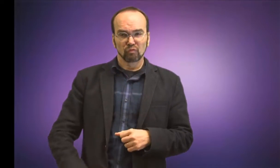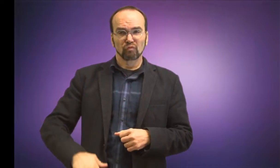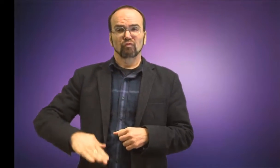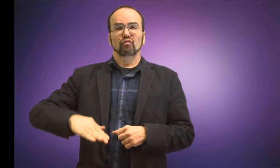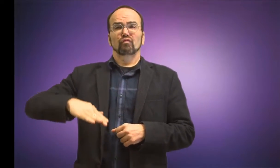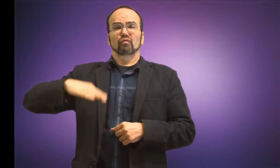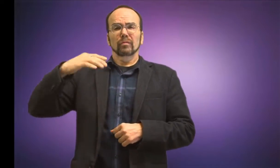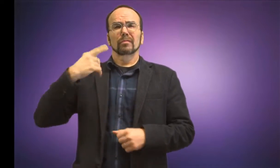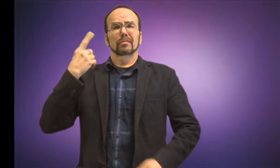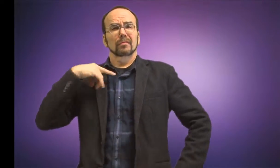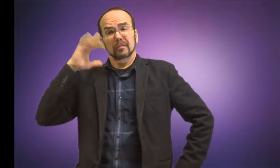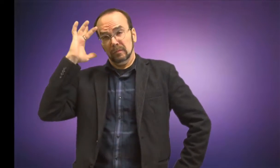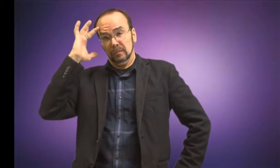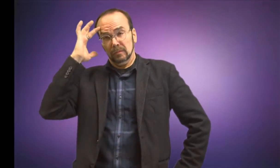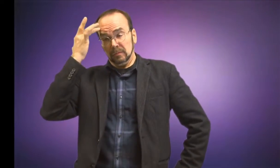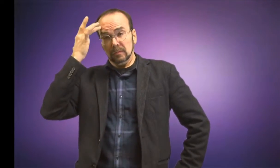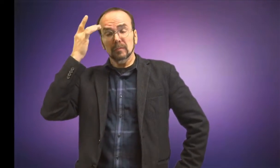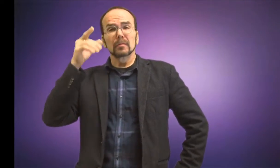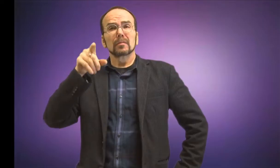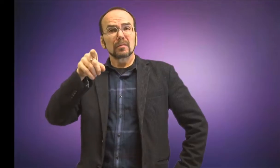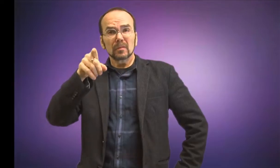When I was growing up, one thing annoyed me.